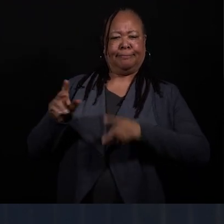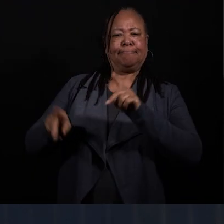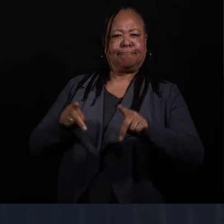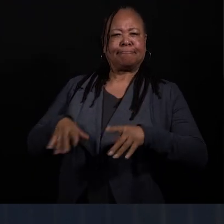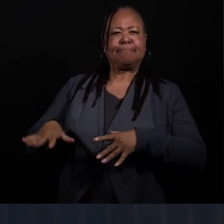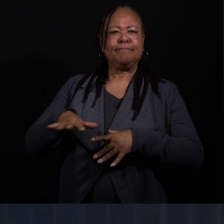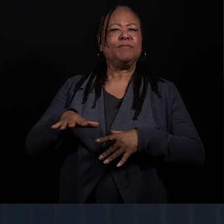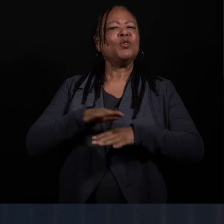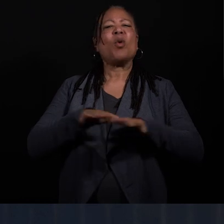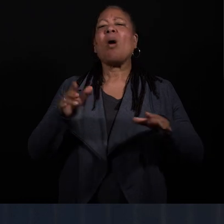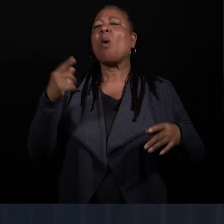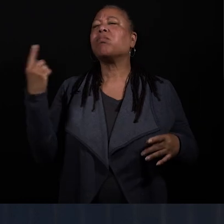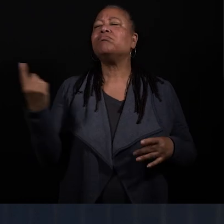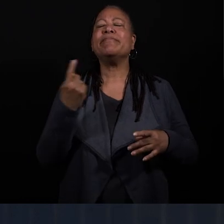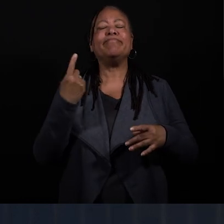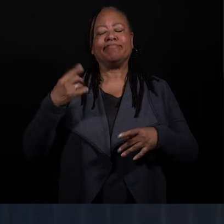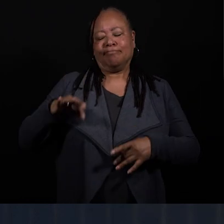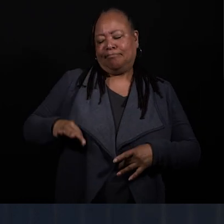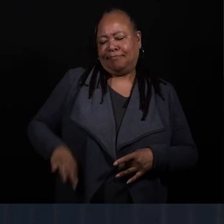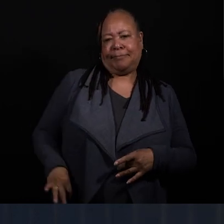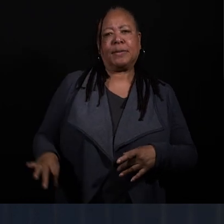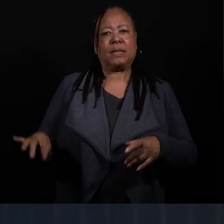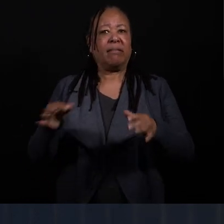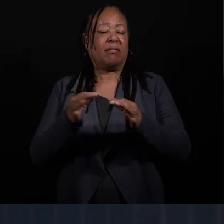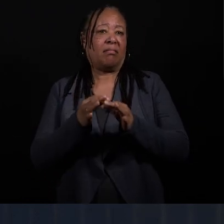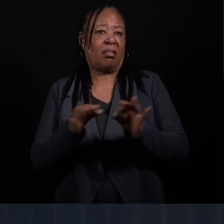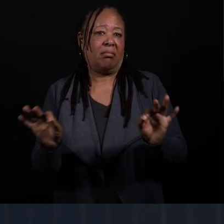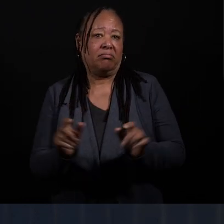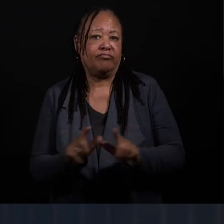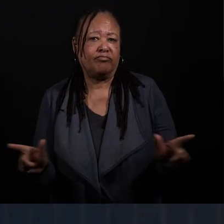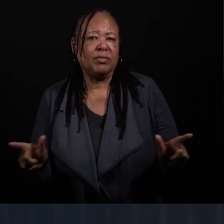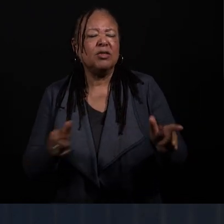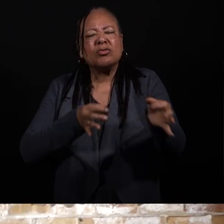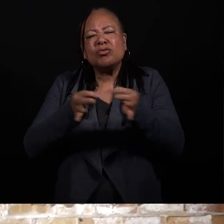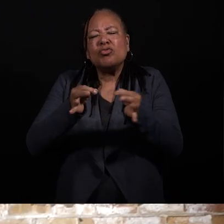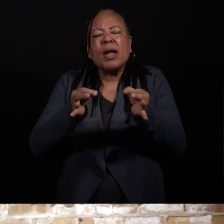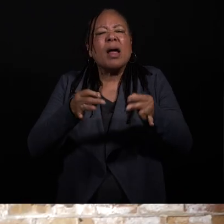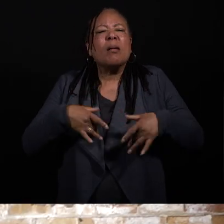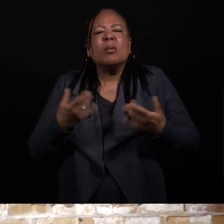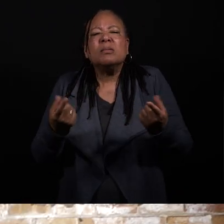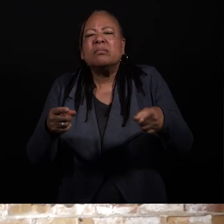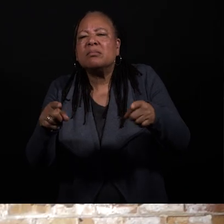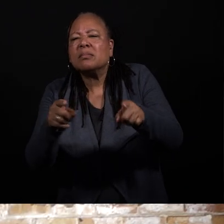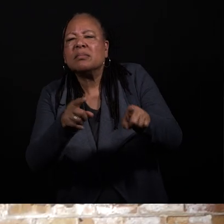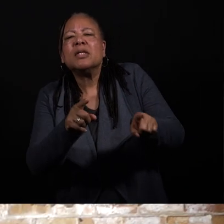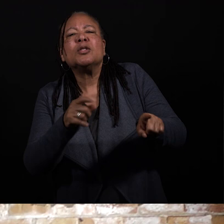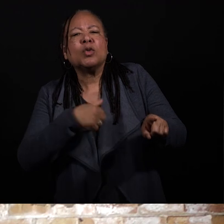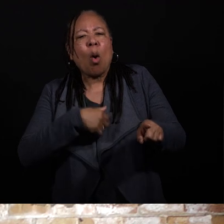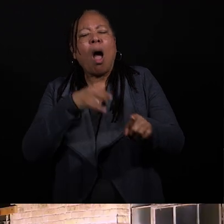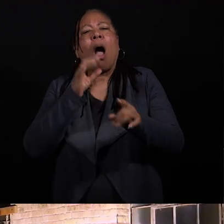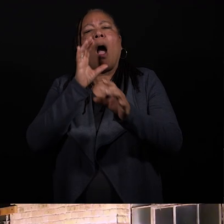you don't have always the benefit of language to describe what's happening. So I've become really interested in